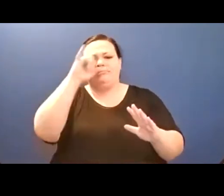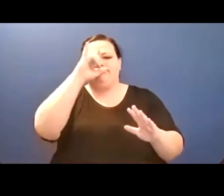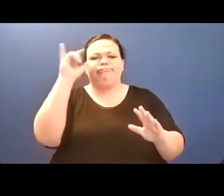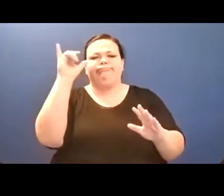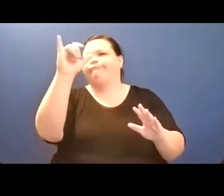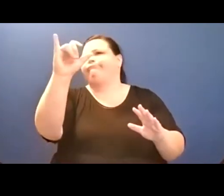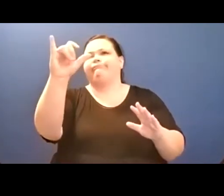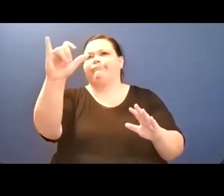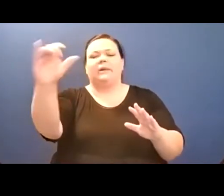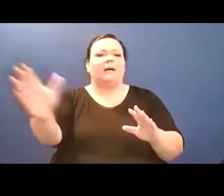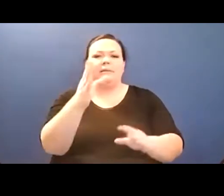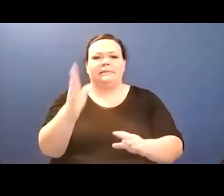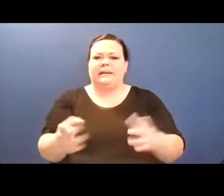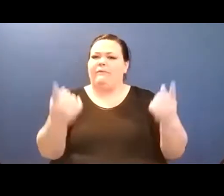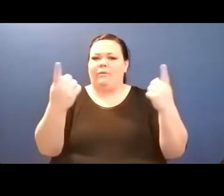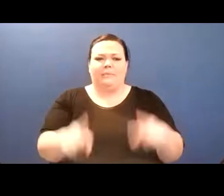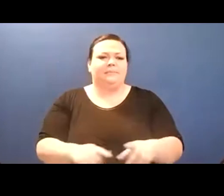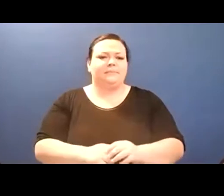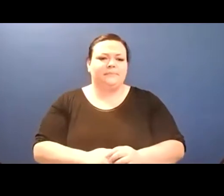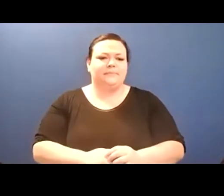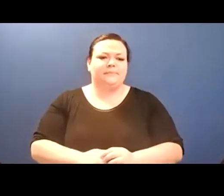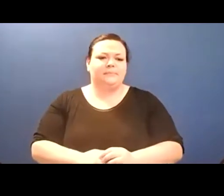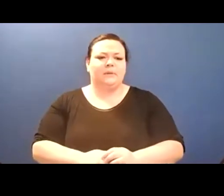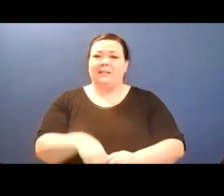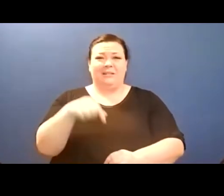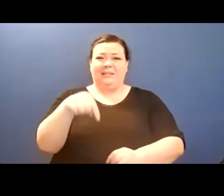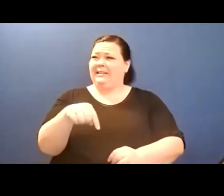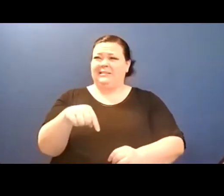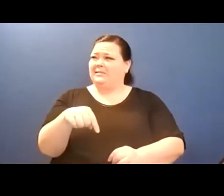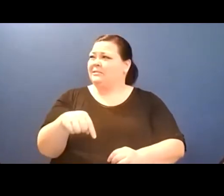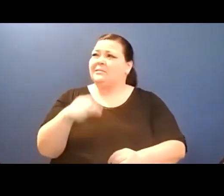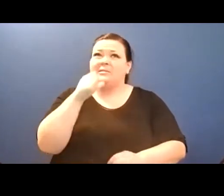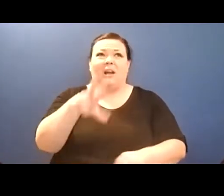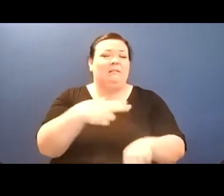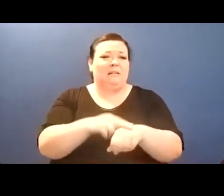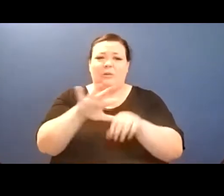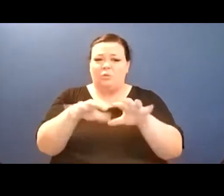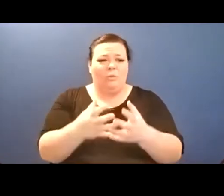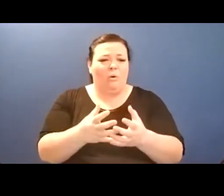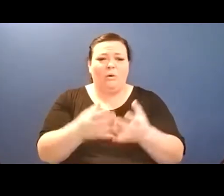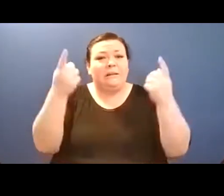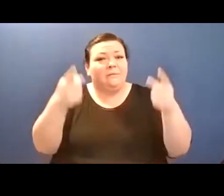delicate weathers/ move, second by second, through the grim neighborhood./ I will lean into you,